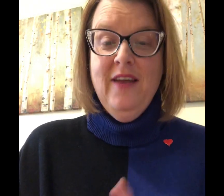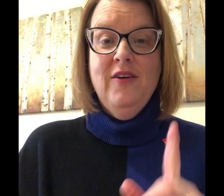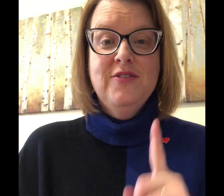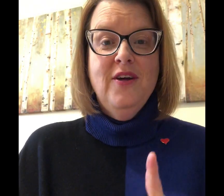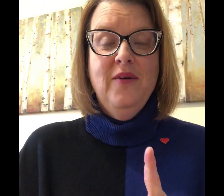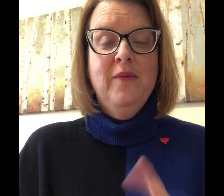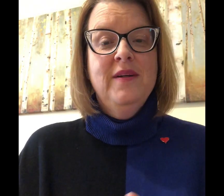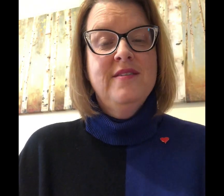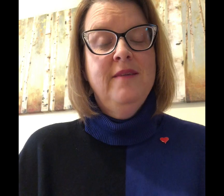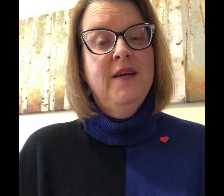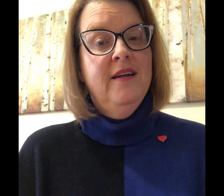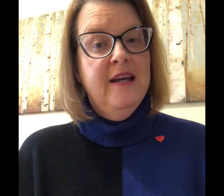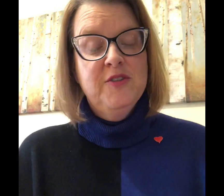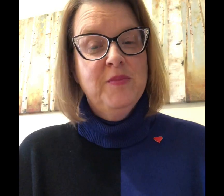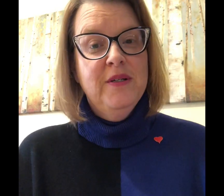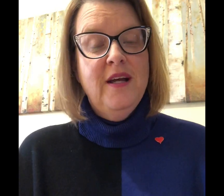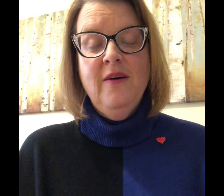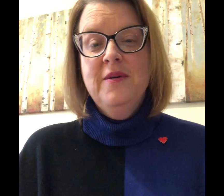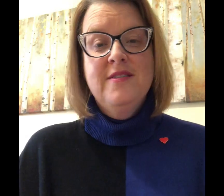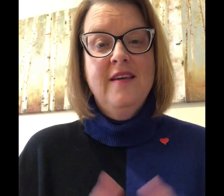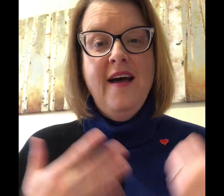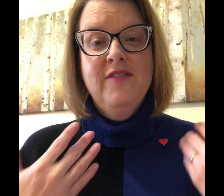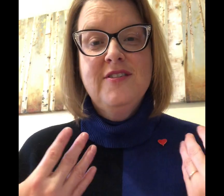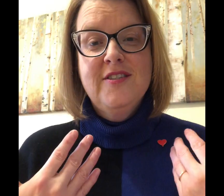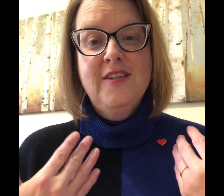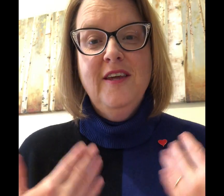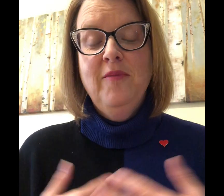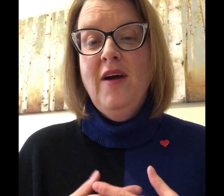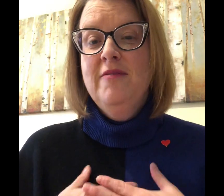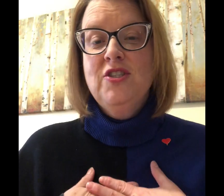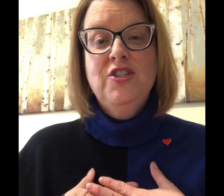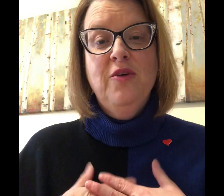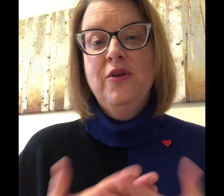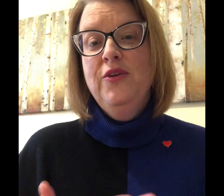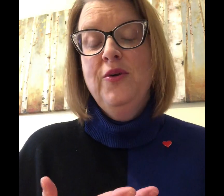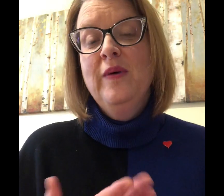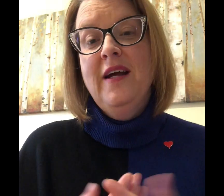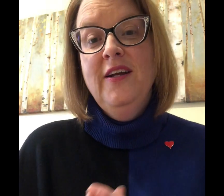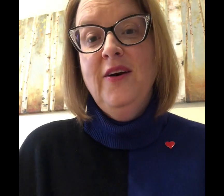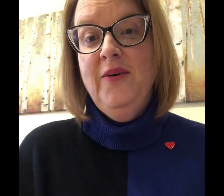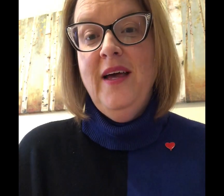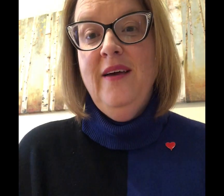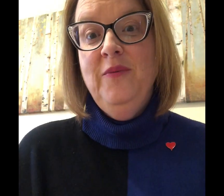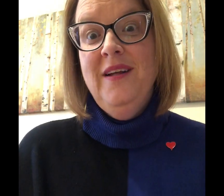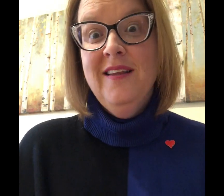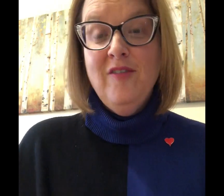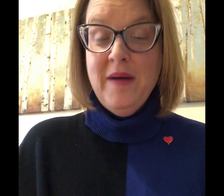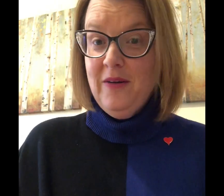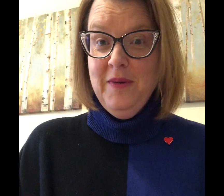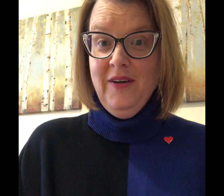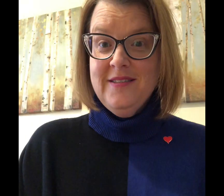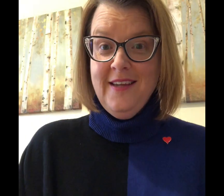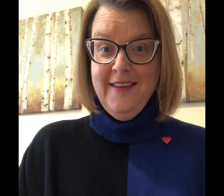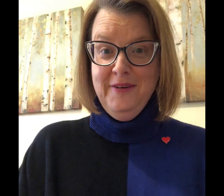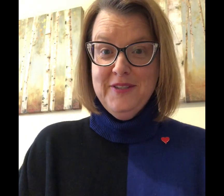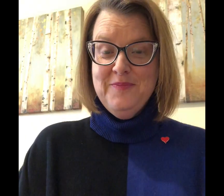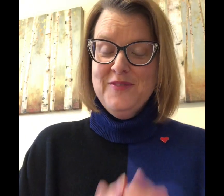also i want to say i'm not an expert i always have this disclaimer i'm just sharing with you what I know and what I love about American Sign Language so